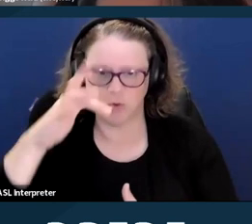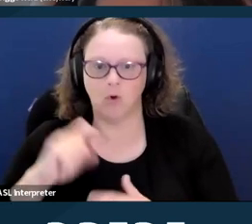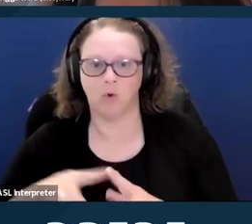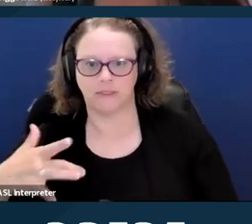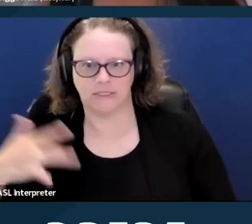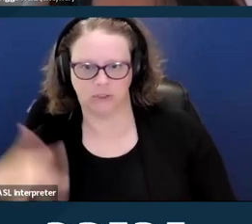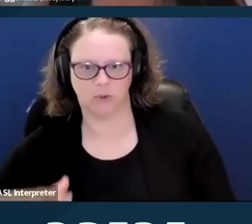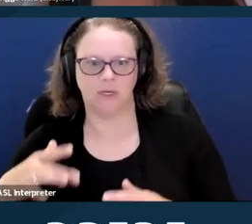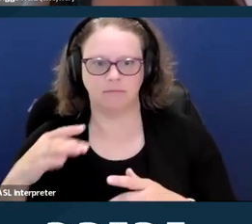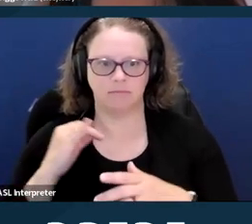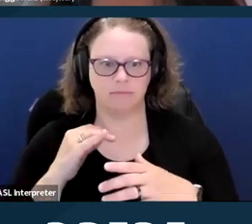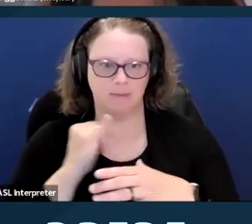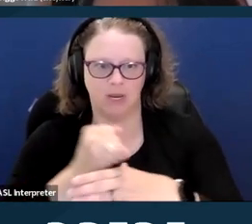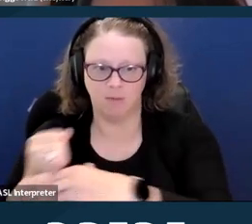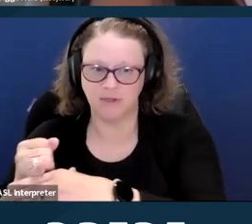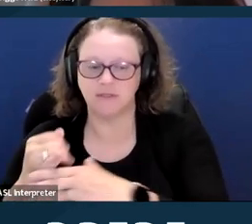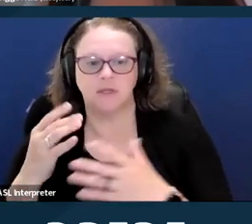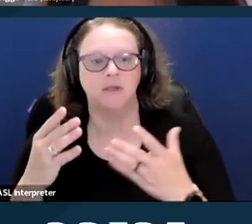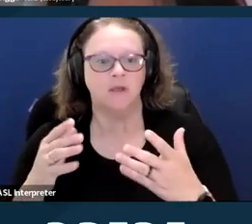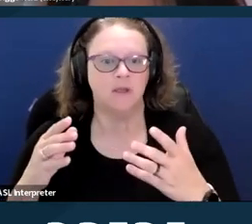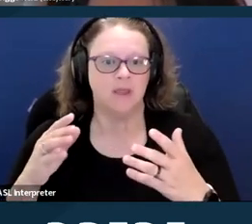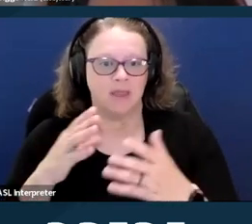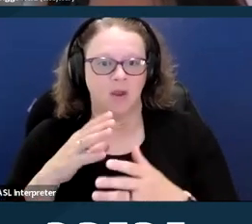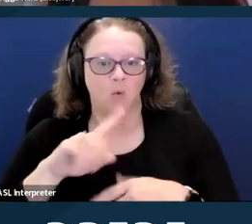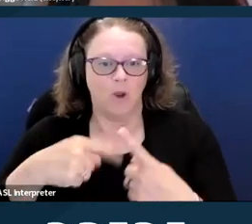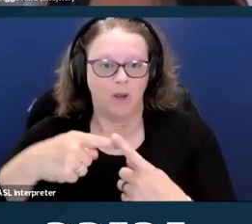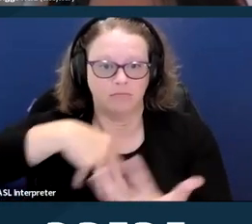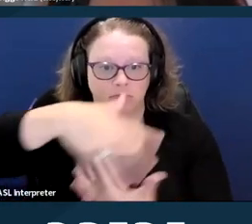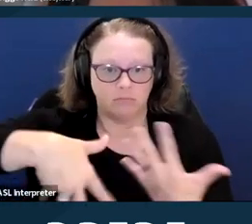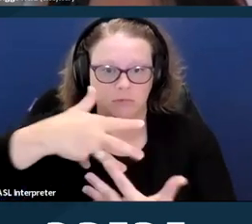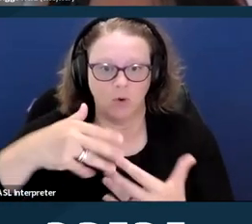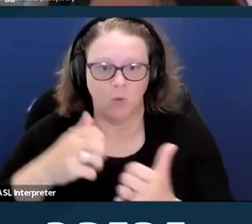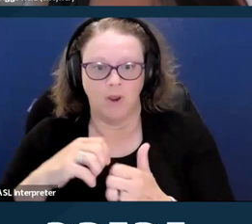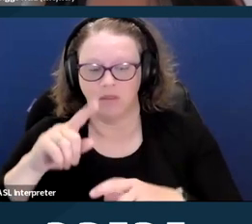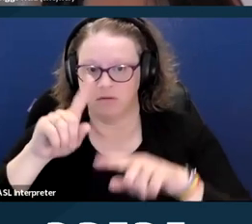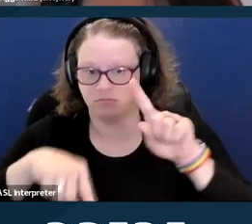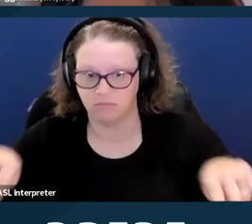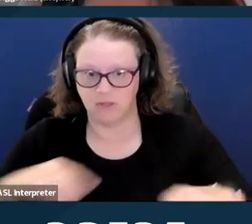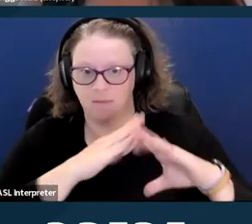their full and effective participation in society on an equal basis with others."